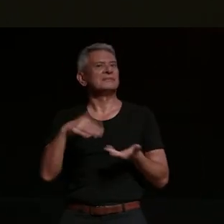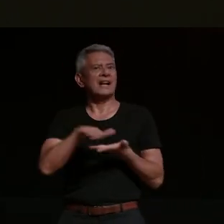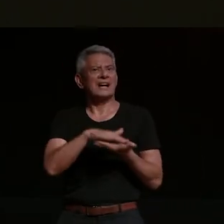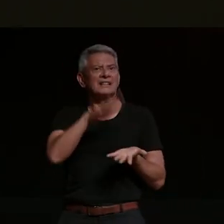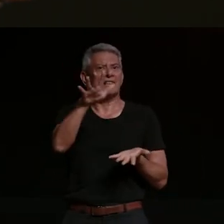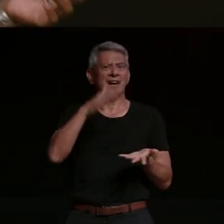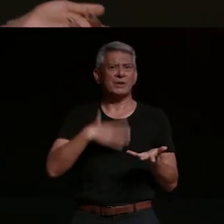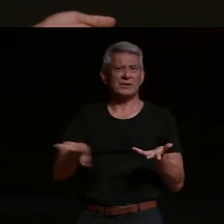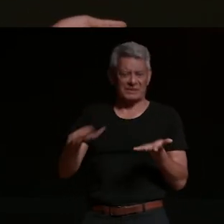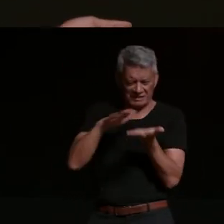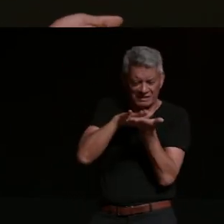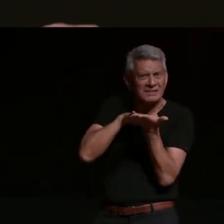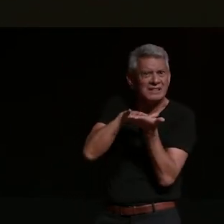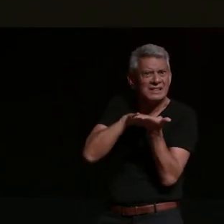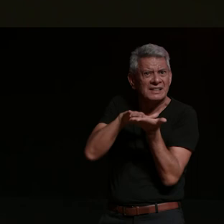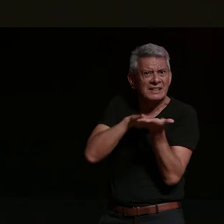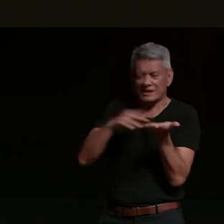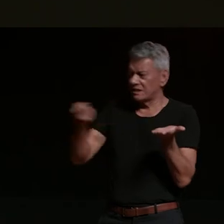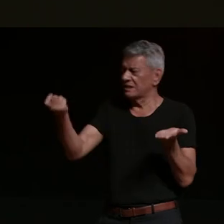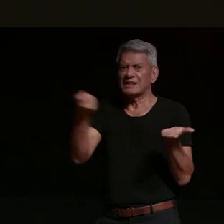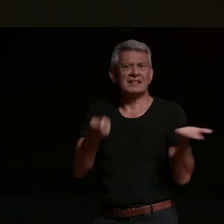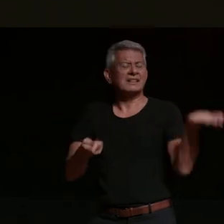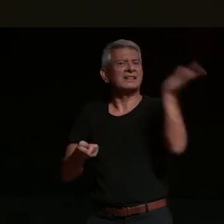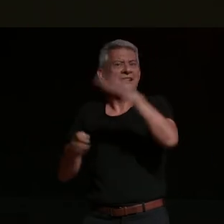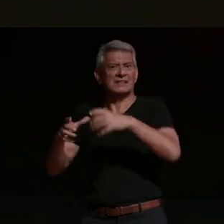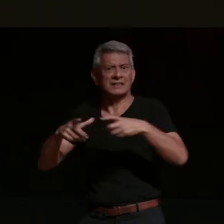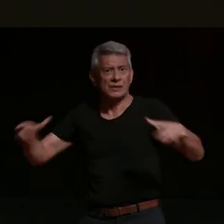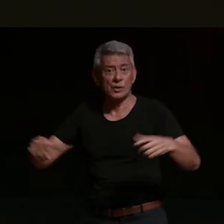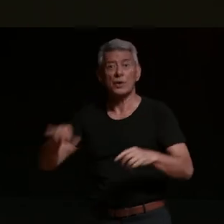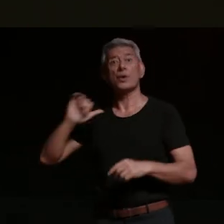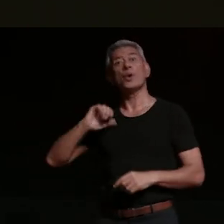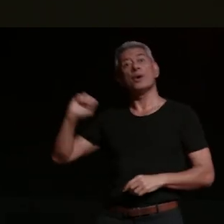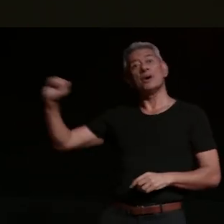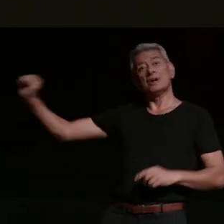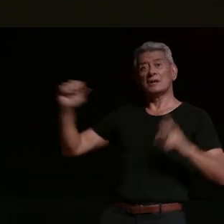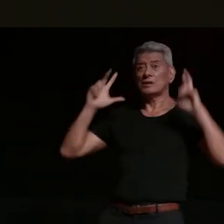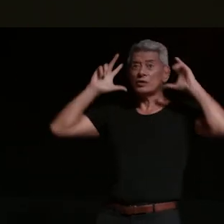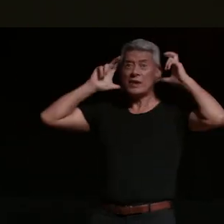mustard frying on the pan and kishore kumar on the radio and adrakwali chai come home i